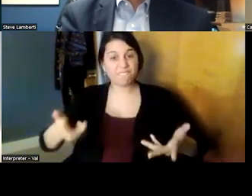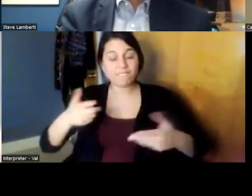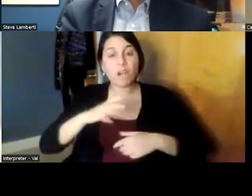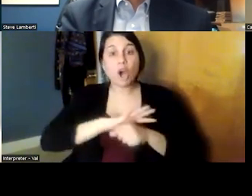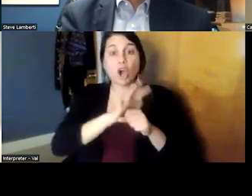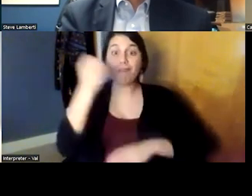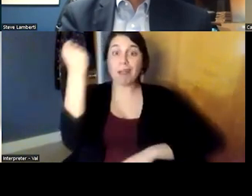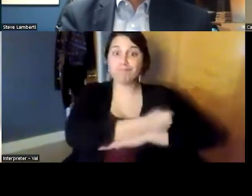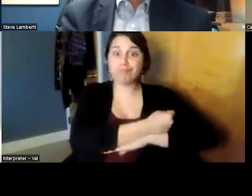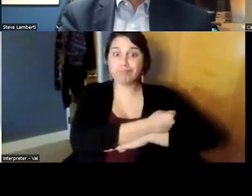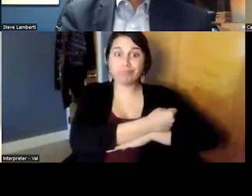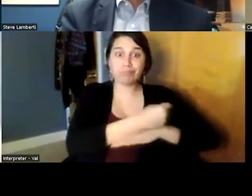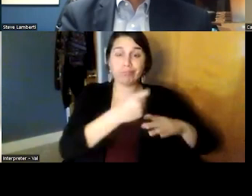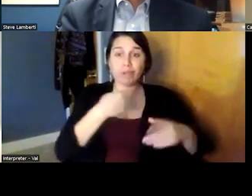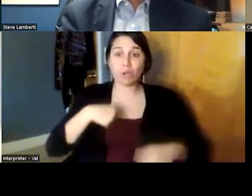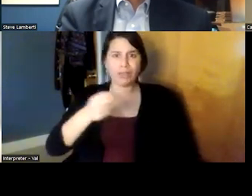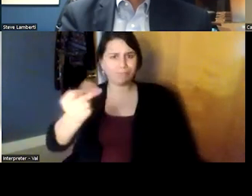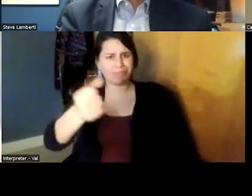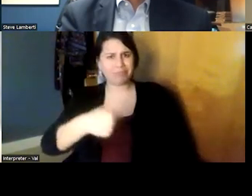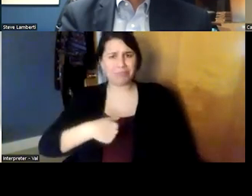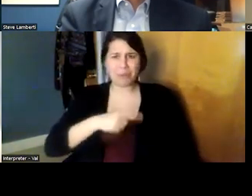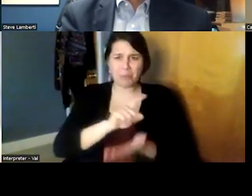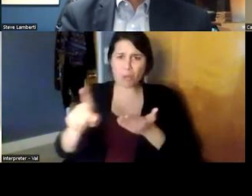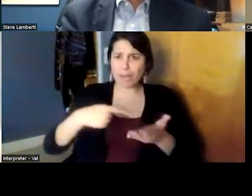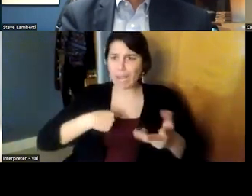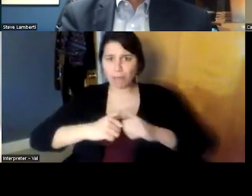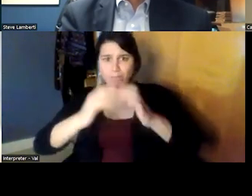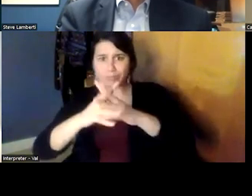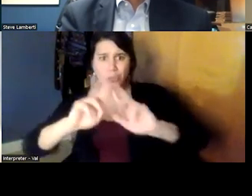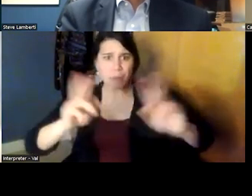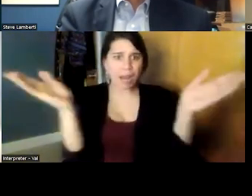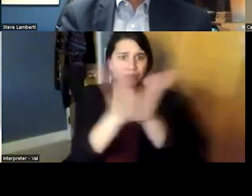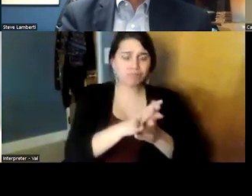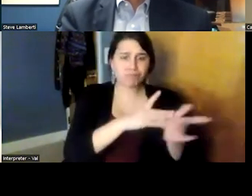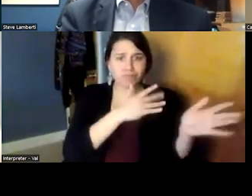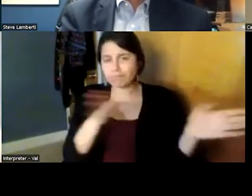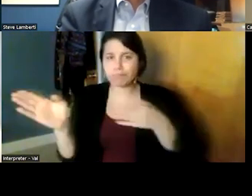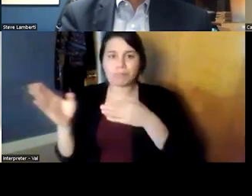years ago within a week we got everybody up and running and i think all of us have benefited um at